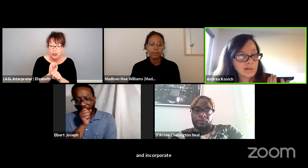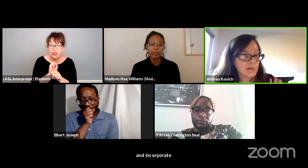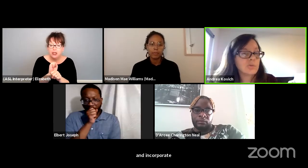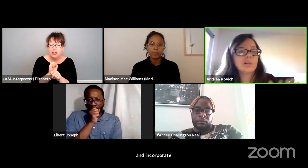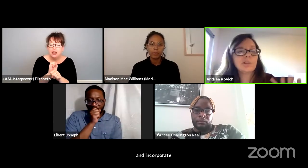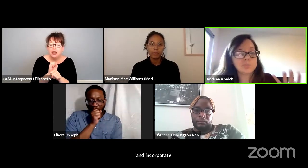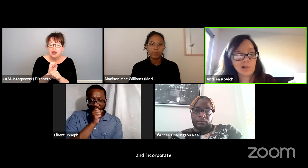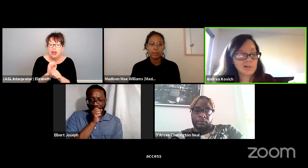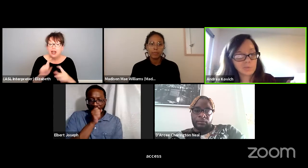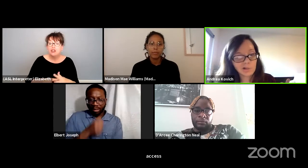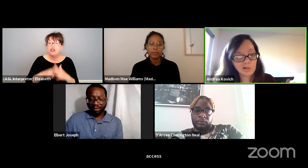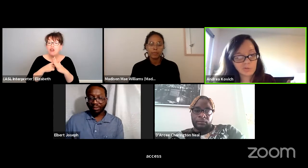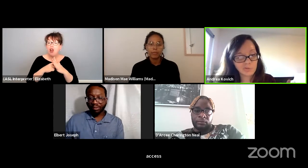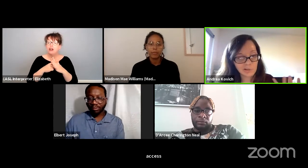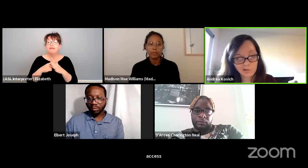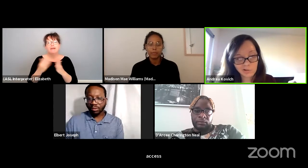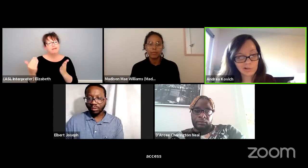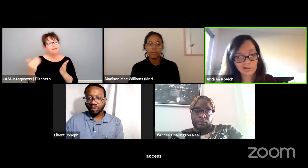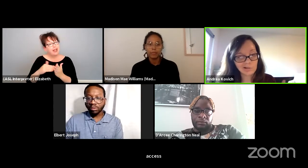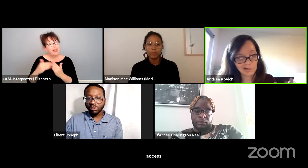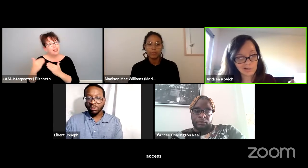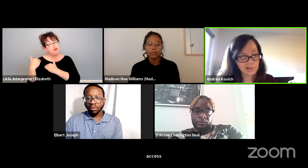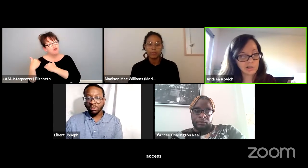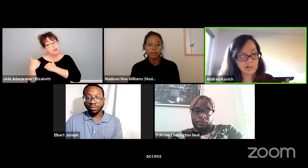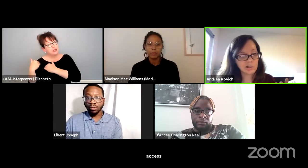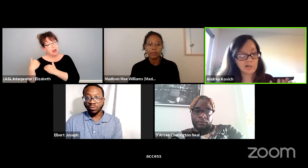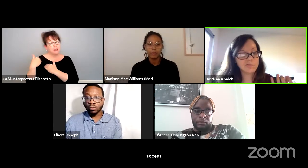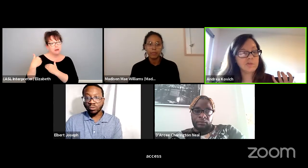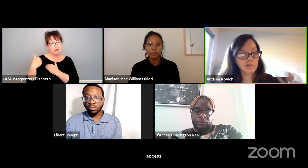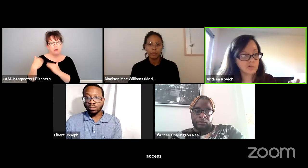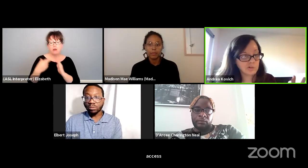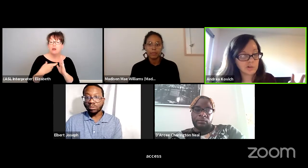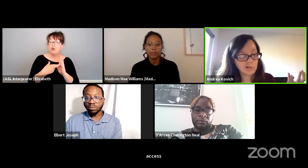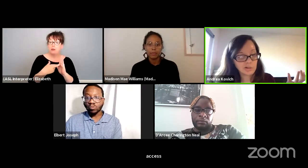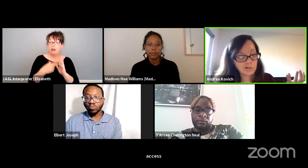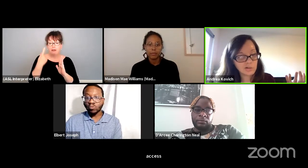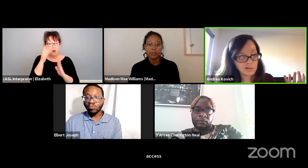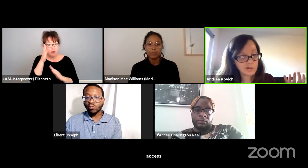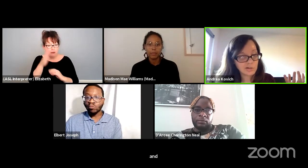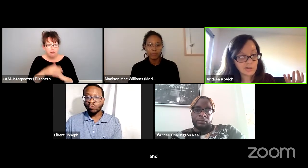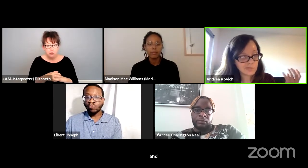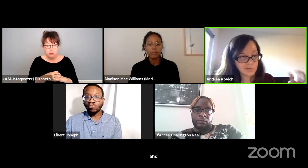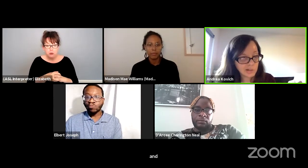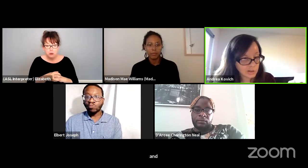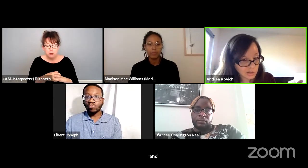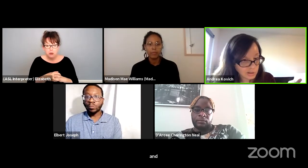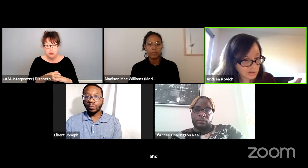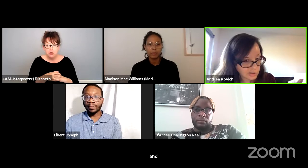start responsible representation in the future the theater.